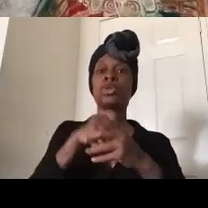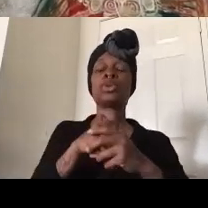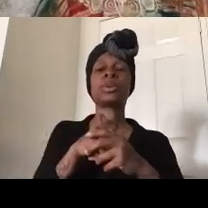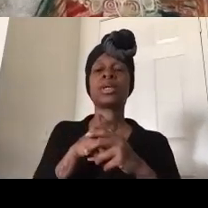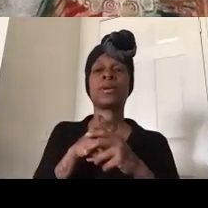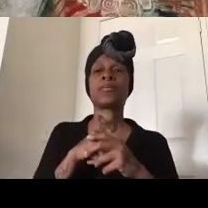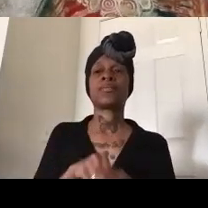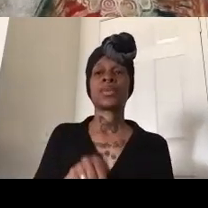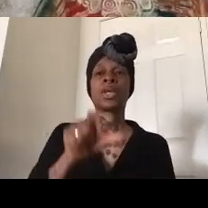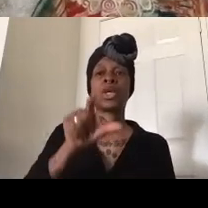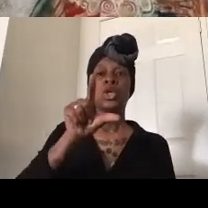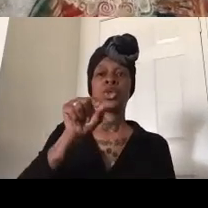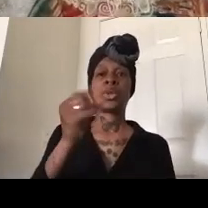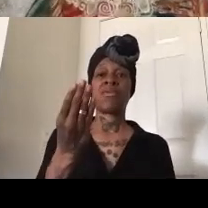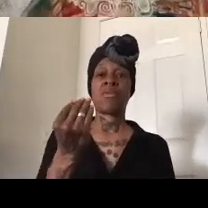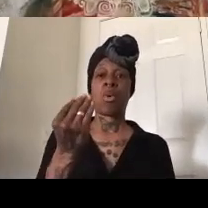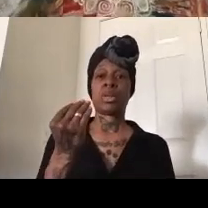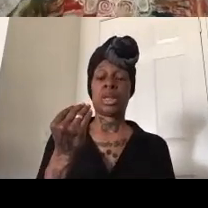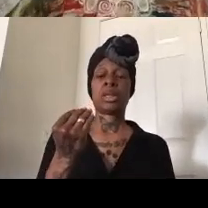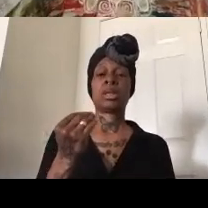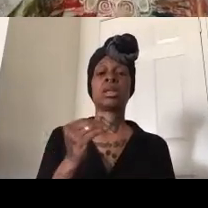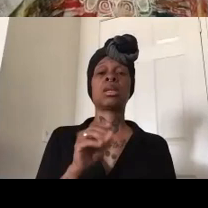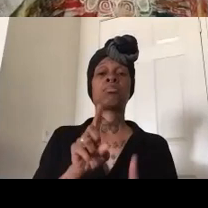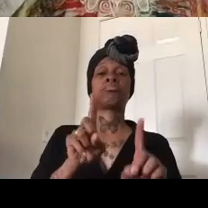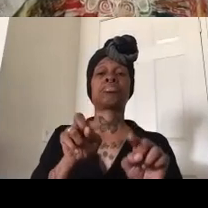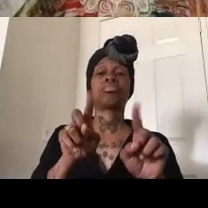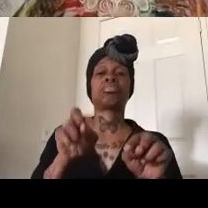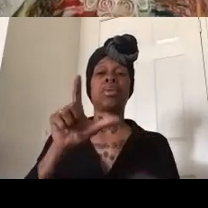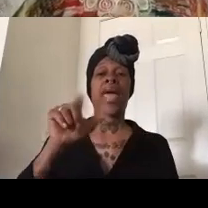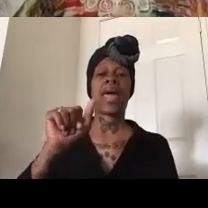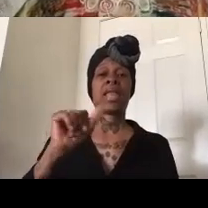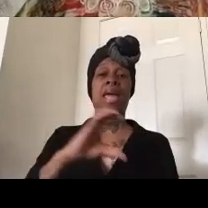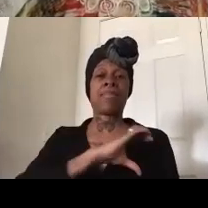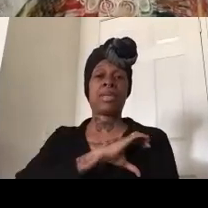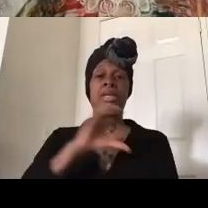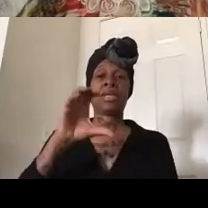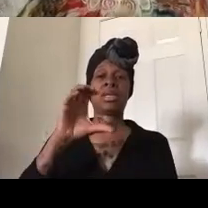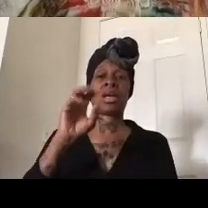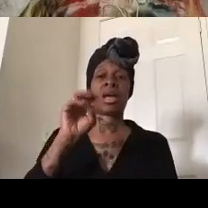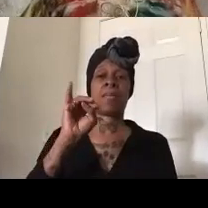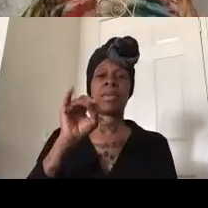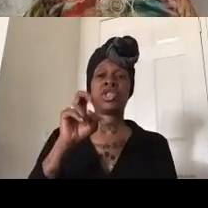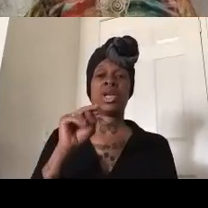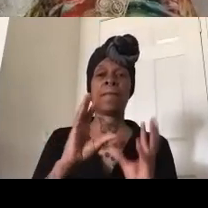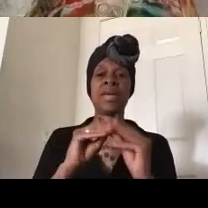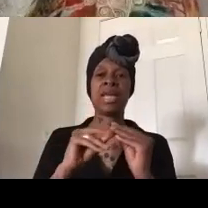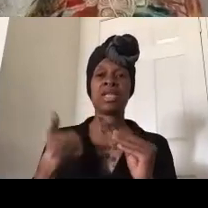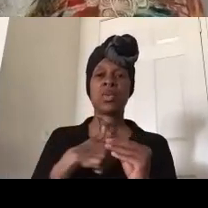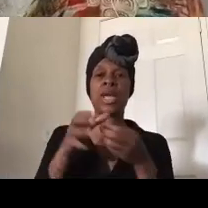2014 we've been attending la police commission meetings and usually it's a small team of us who go but recently